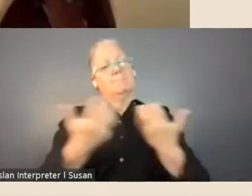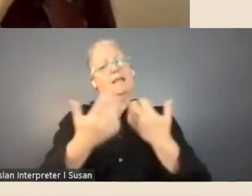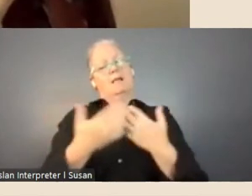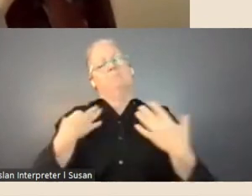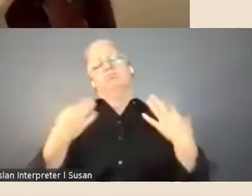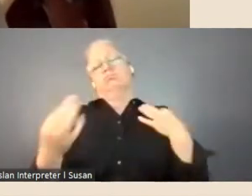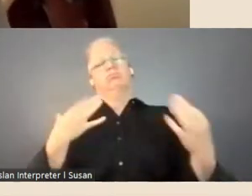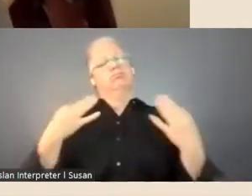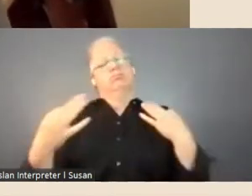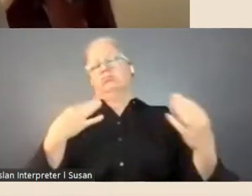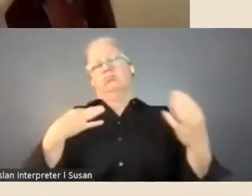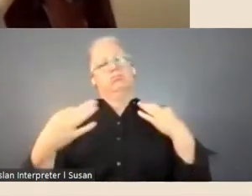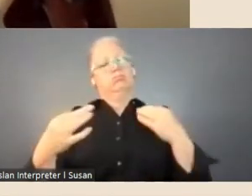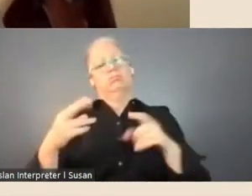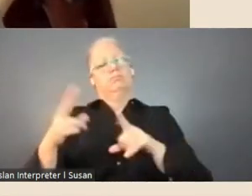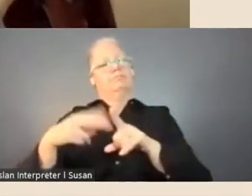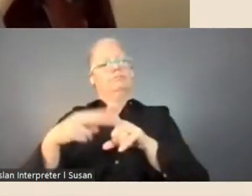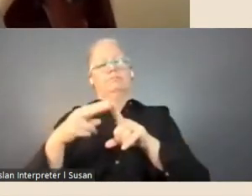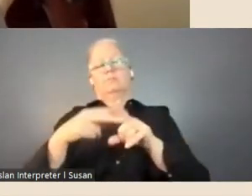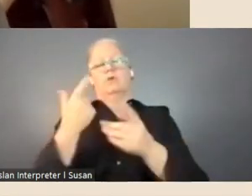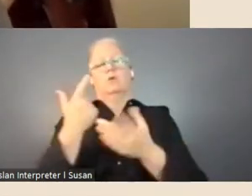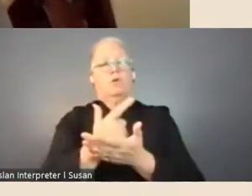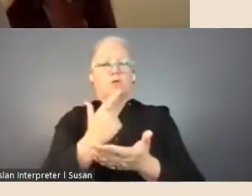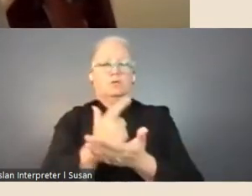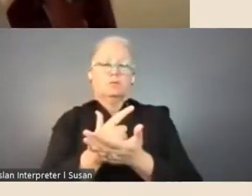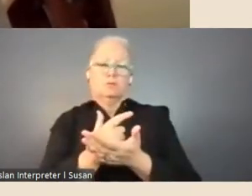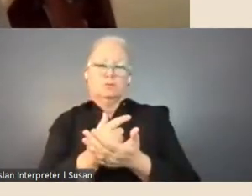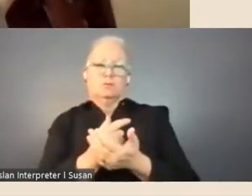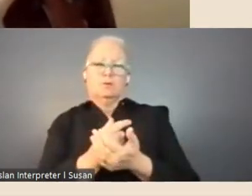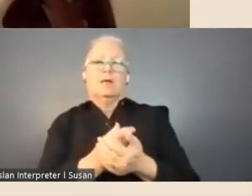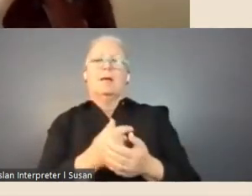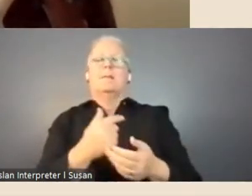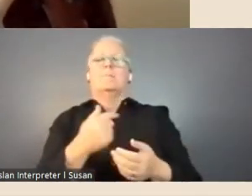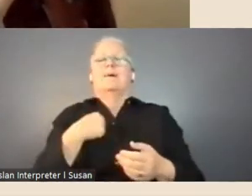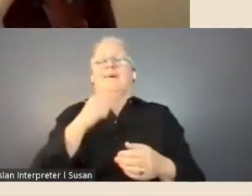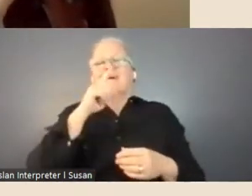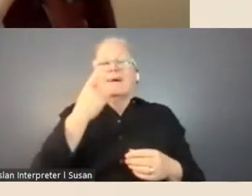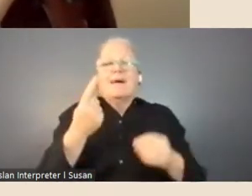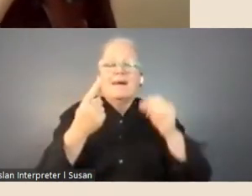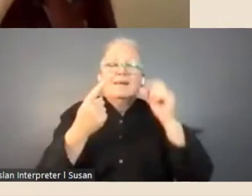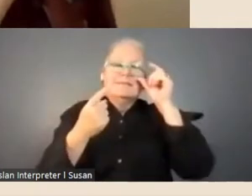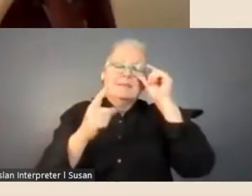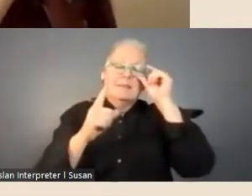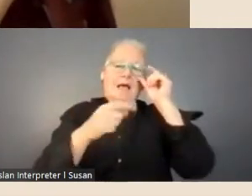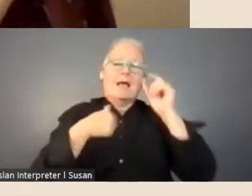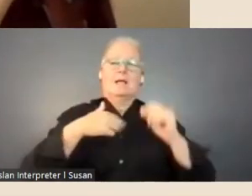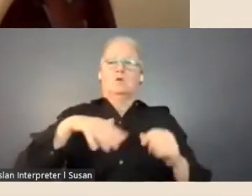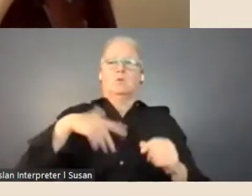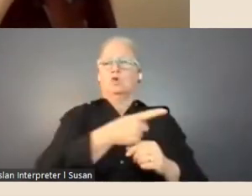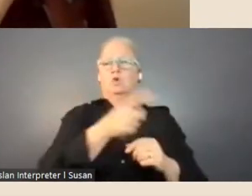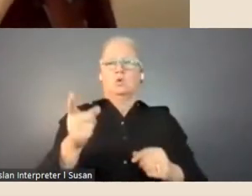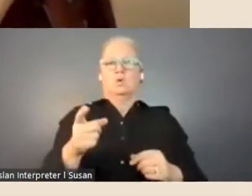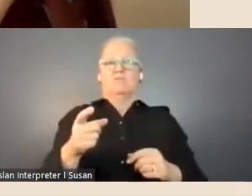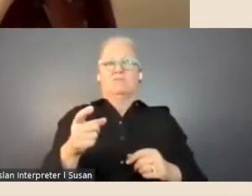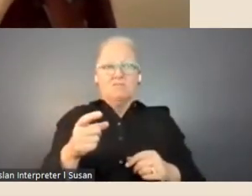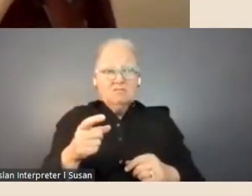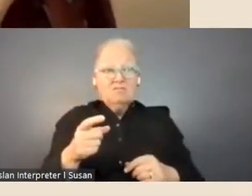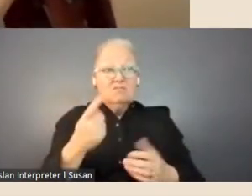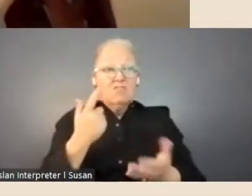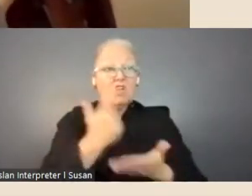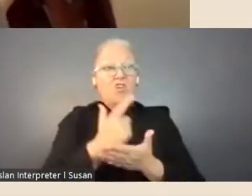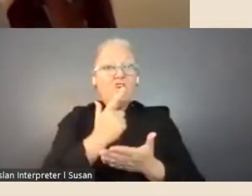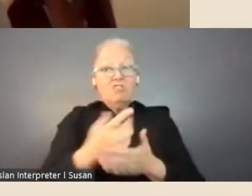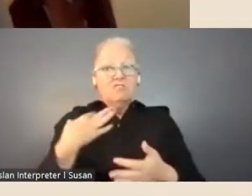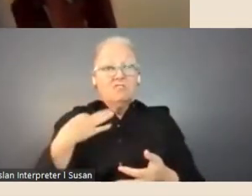in the program, but I wouldn't want in any way for that to deter anybody from applying, we always